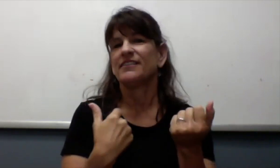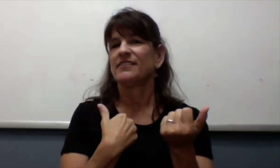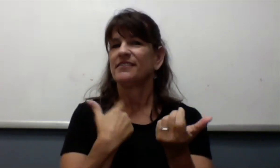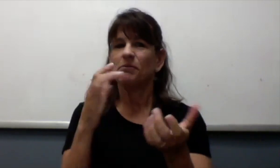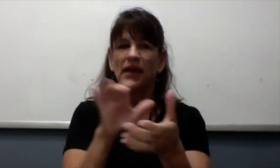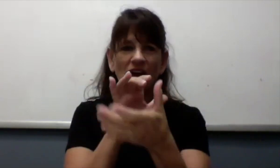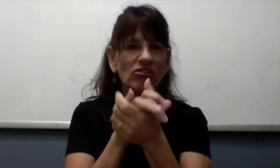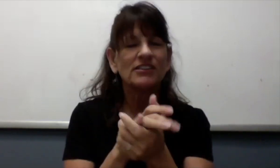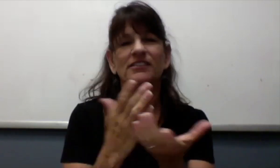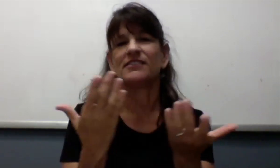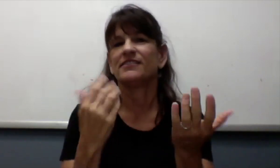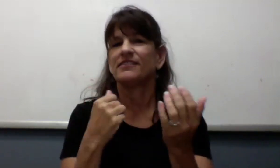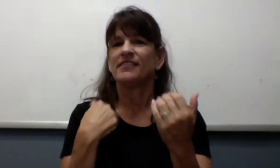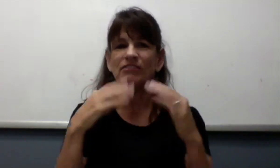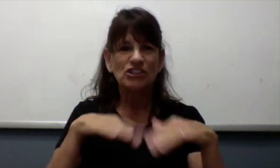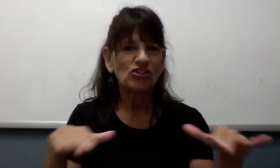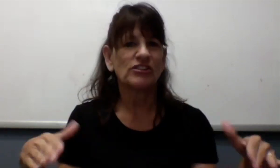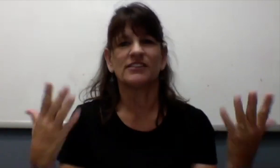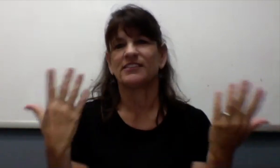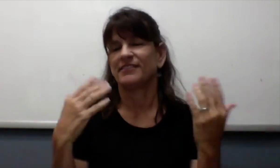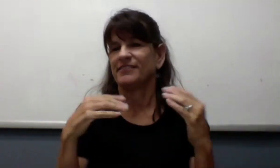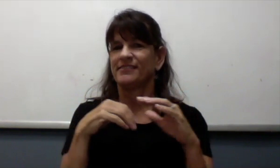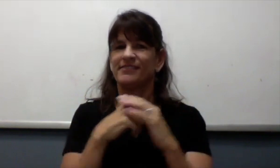I can drive. I can marry, have children.